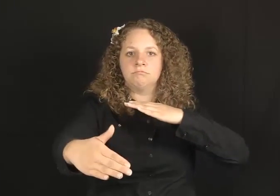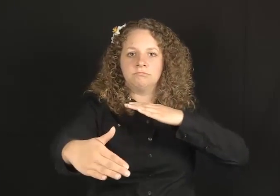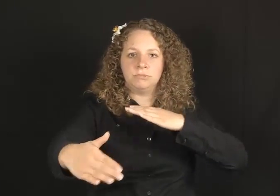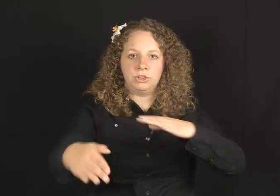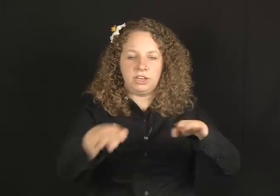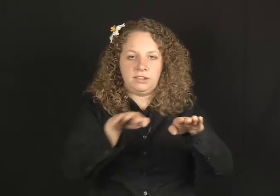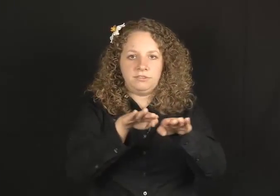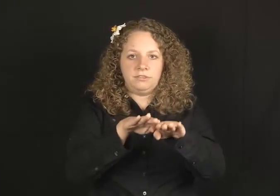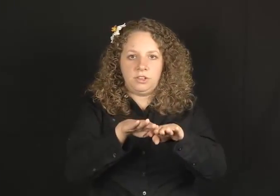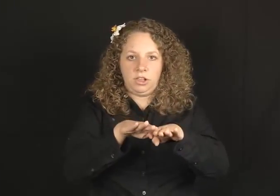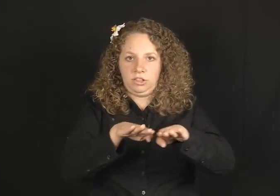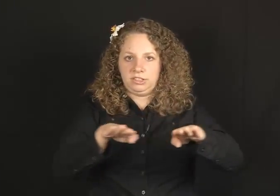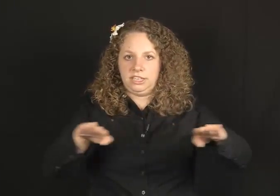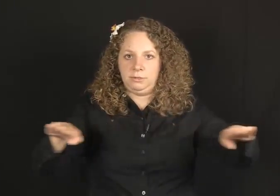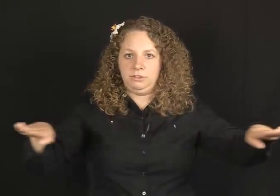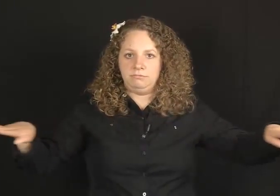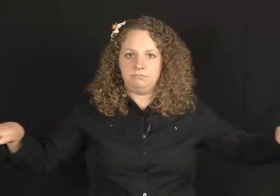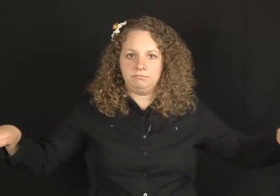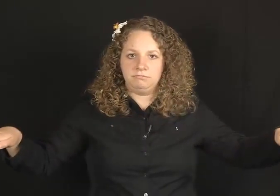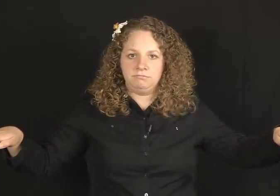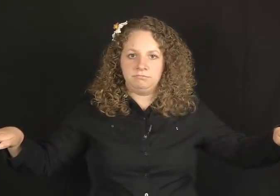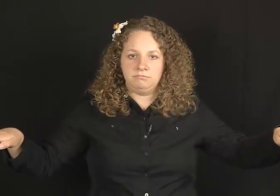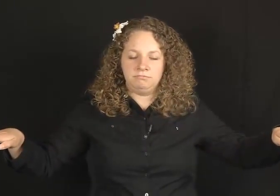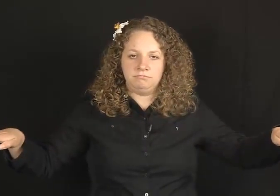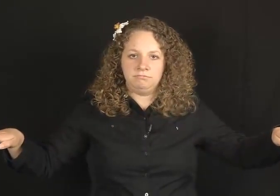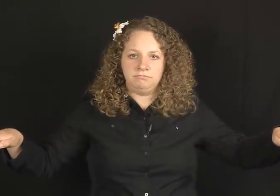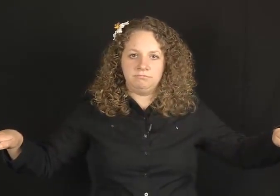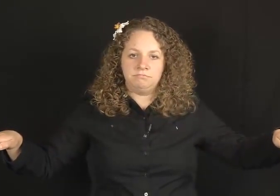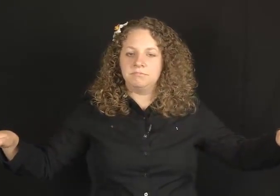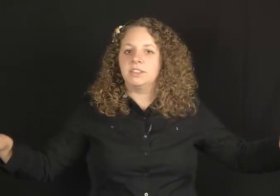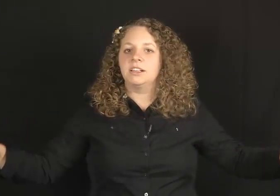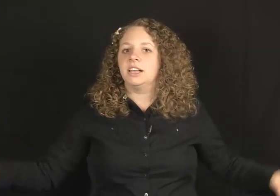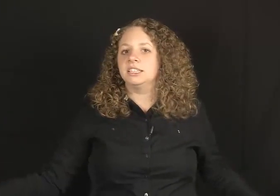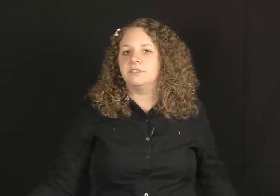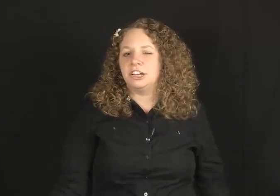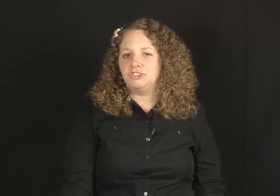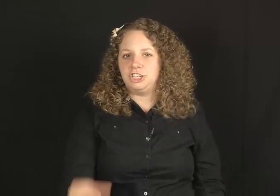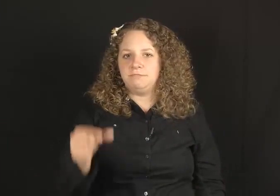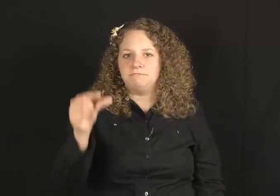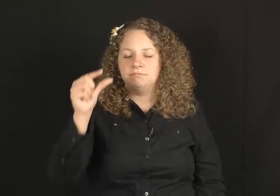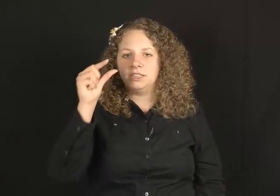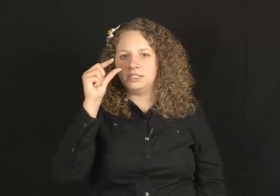You could have a long table (thumbs touching in middle and moving out to the sides).